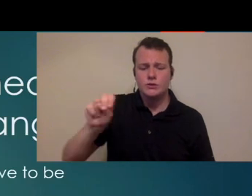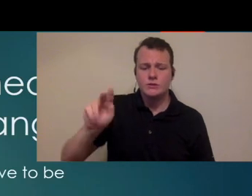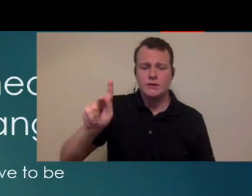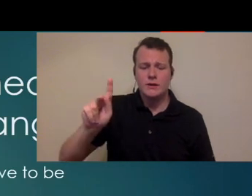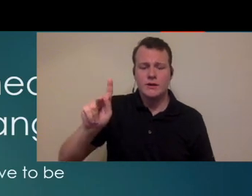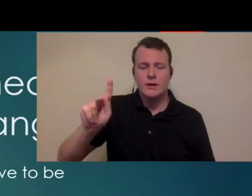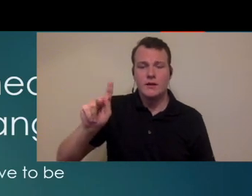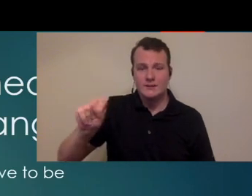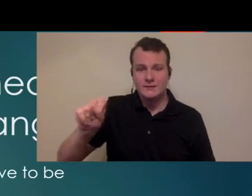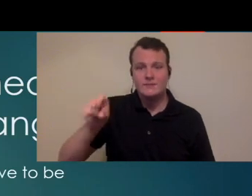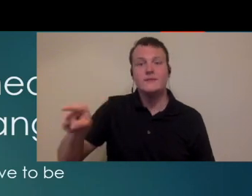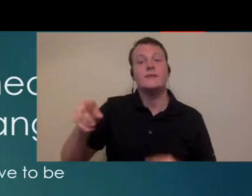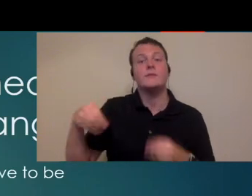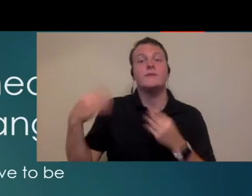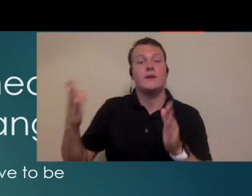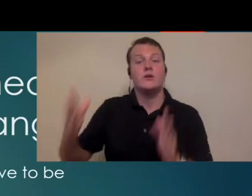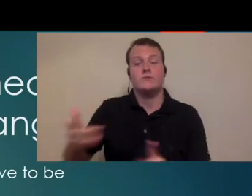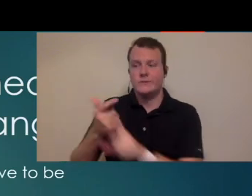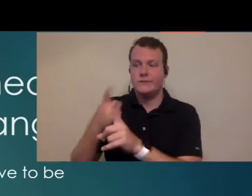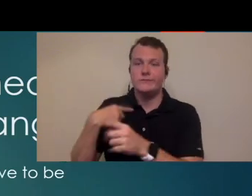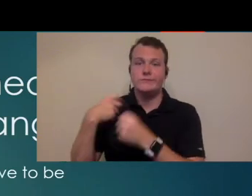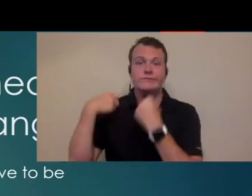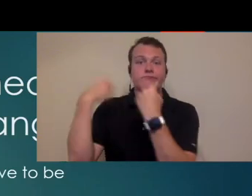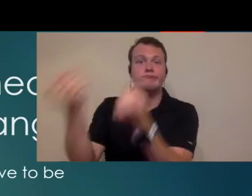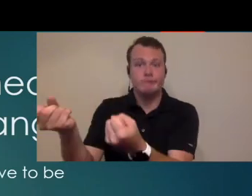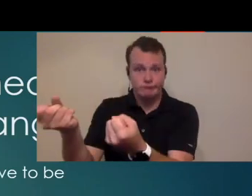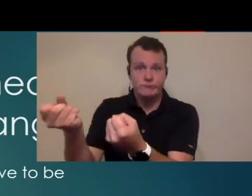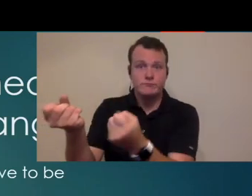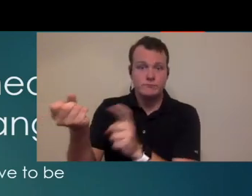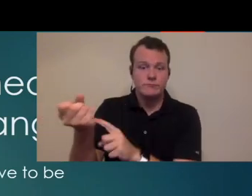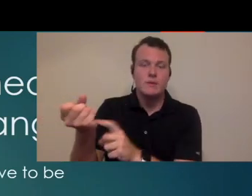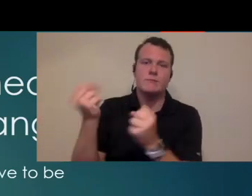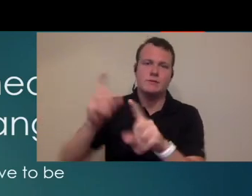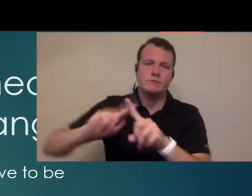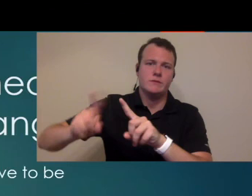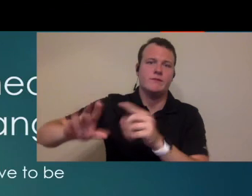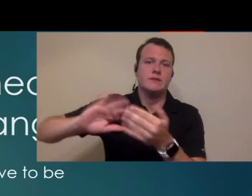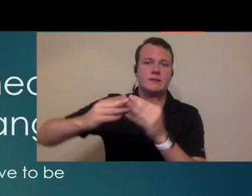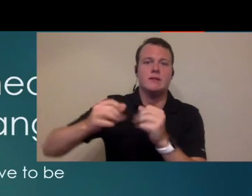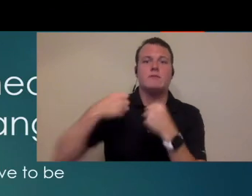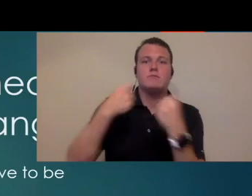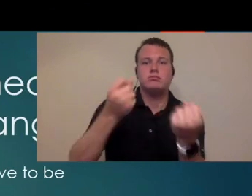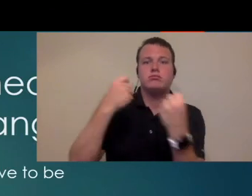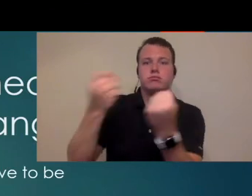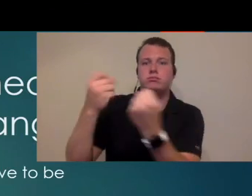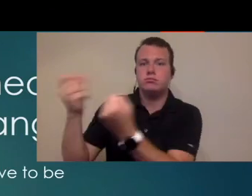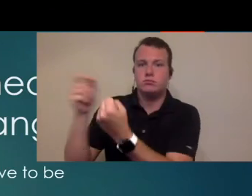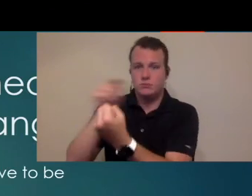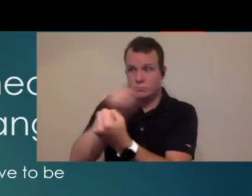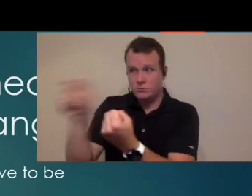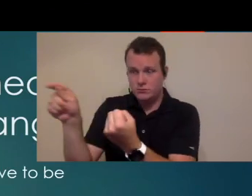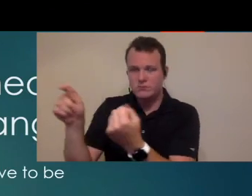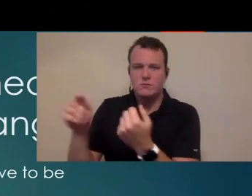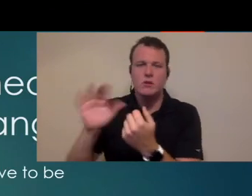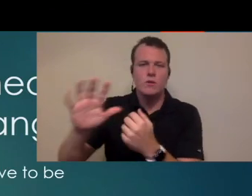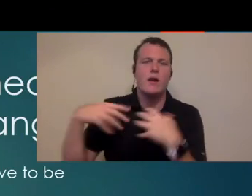western Kansas and so that provider actually has to dried out so she drives out to a lot of different cities that have very limited